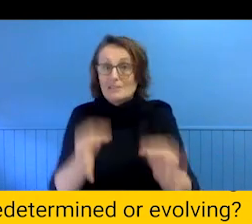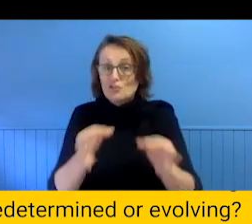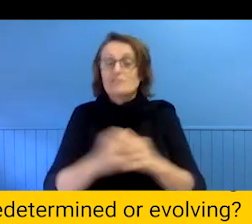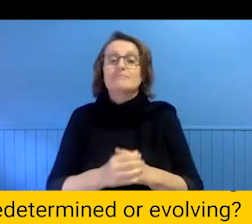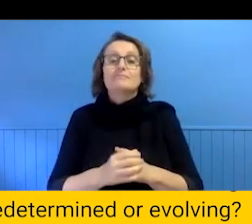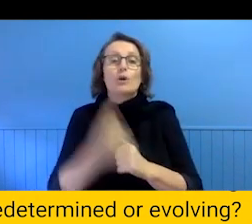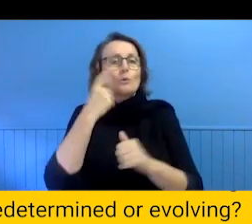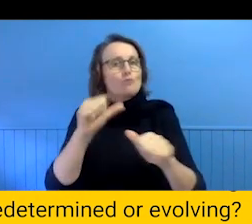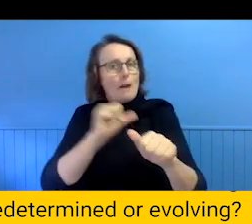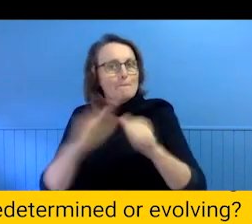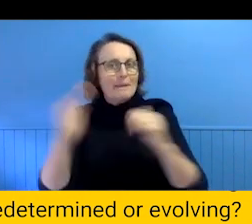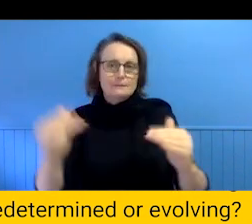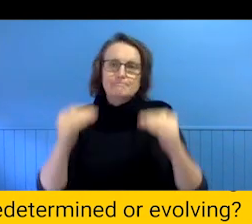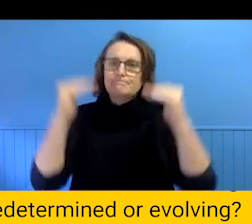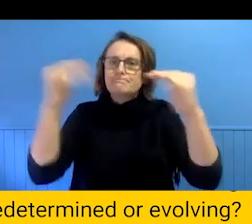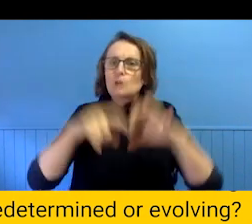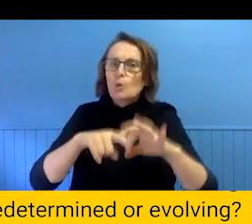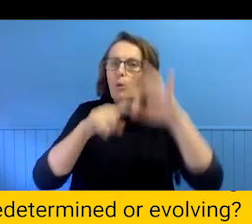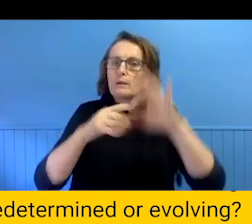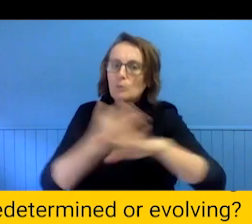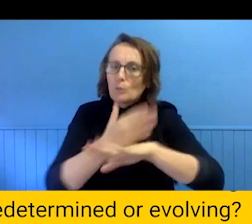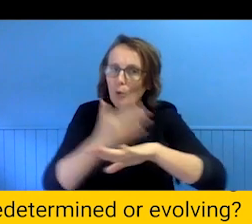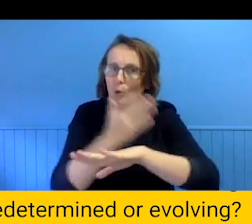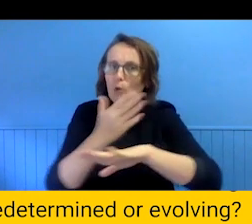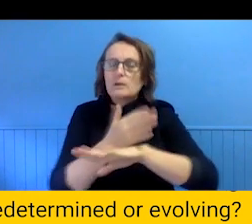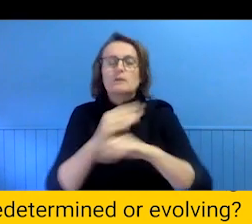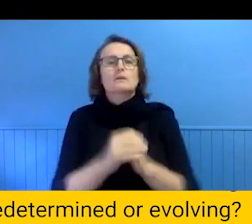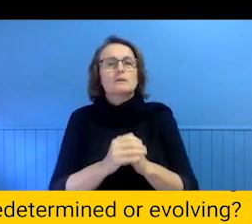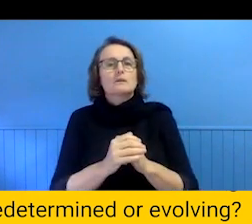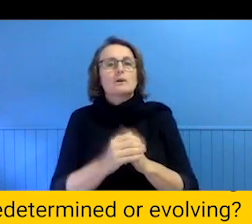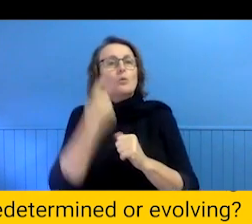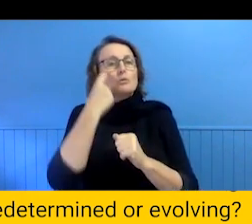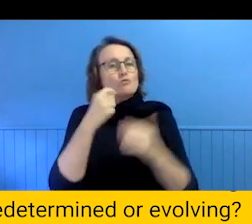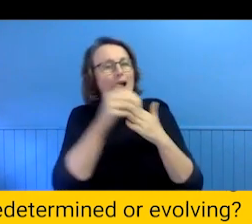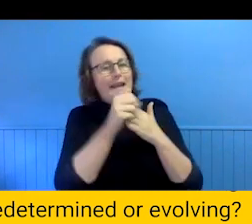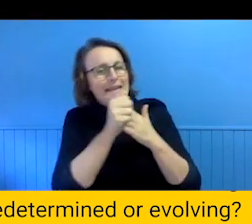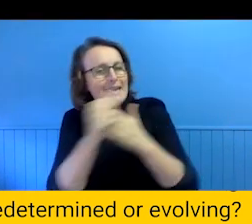practice and lead when we can, in terms of making sure that politics